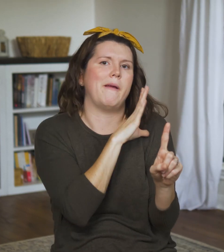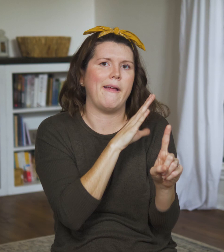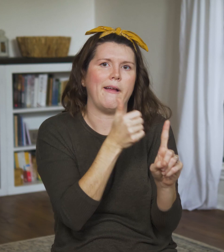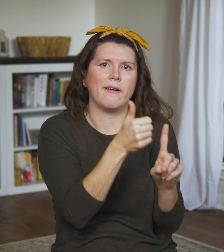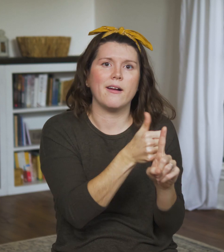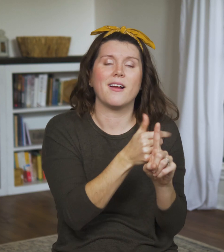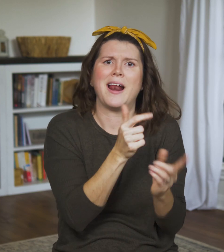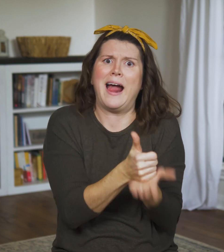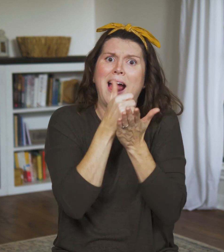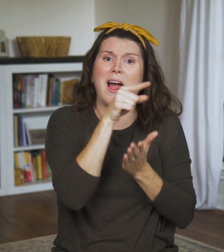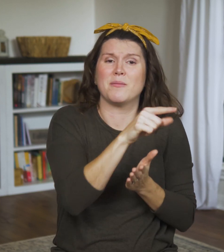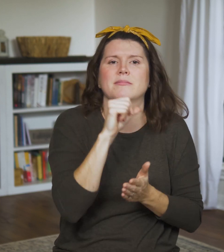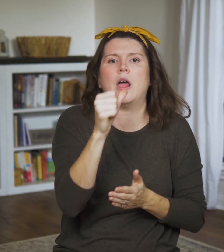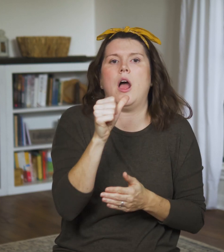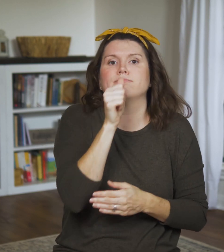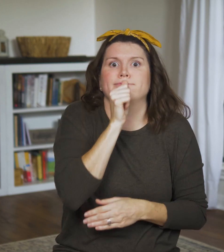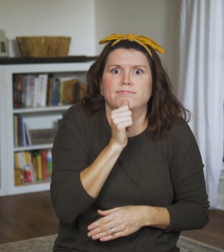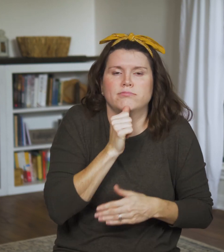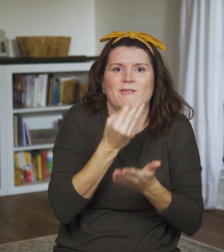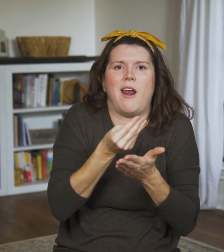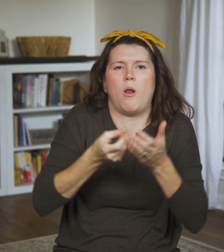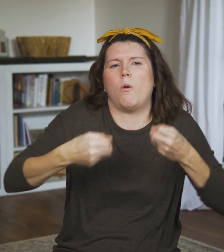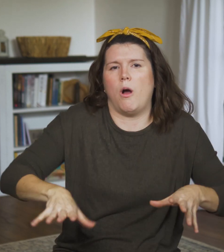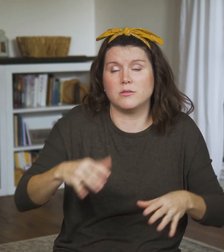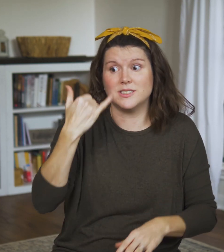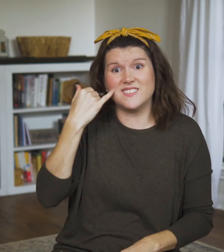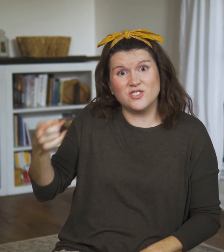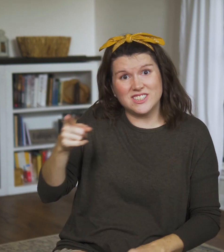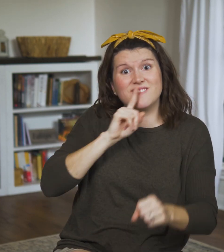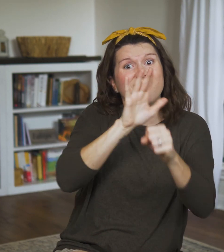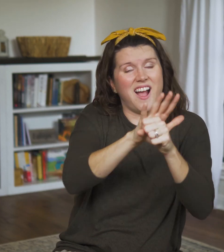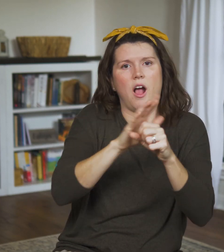there were no outs.